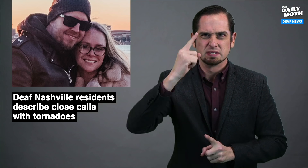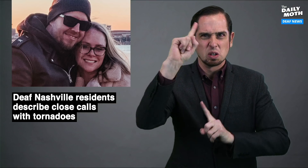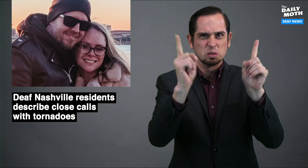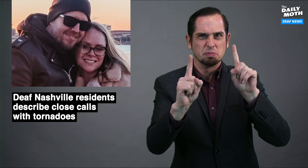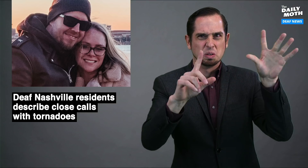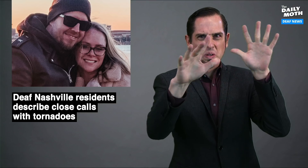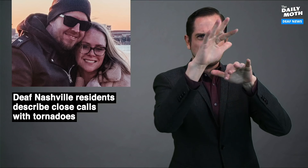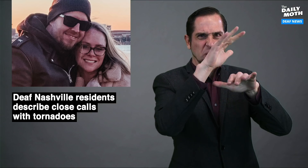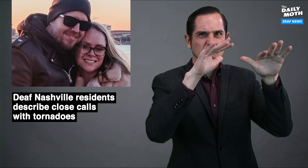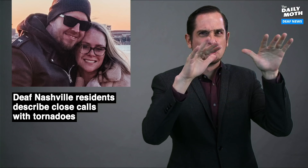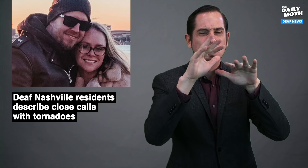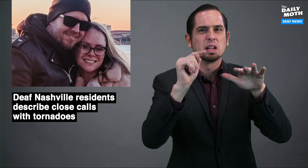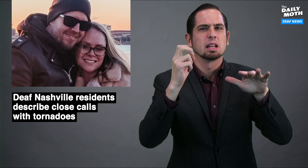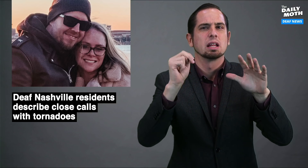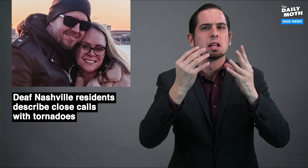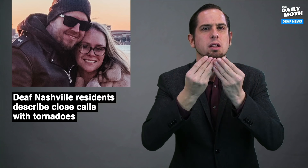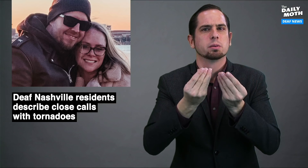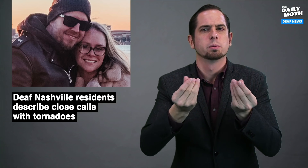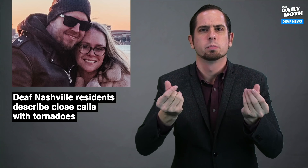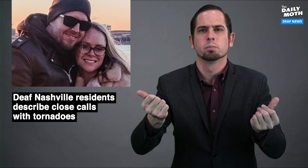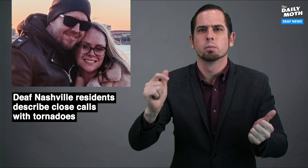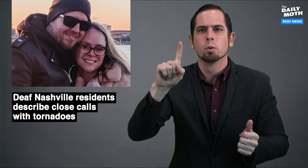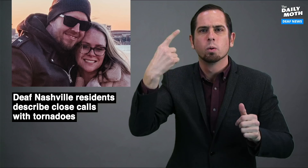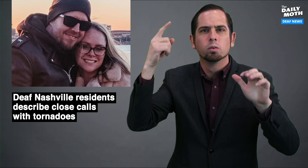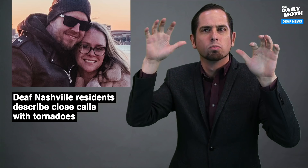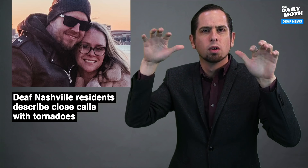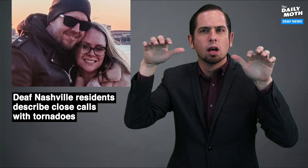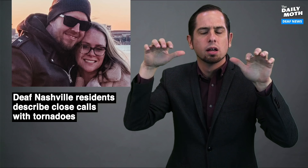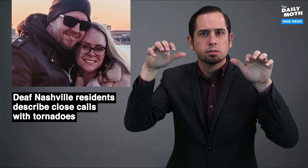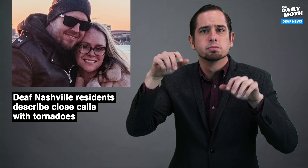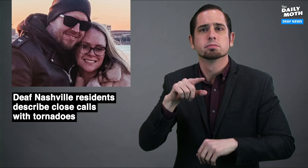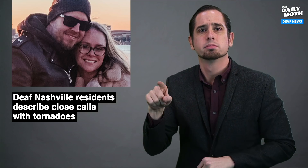a severe thunderstorm and then it eventually went calm with only rain.